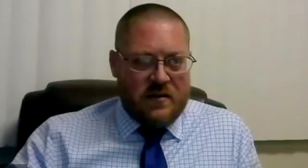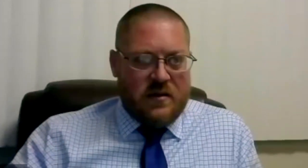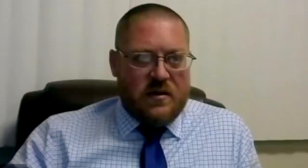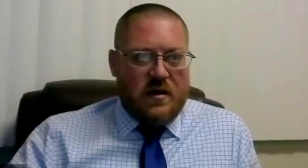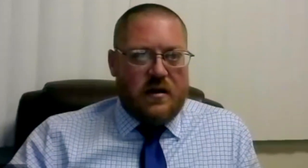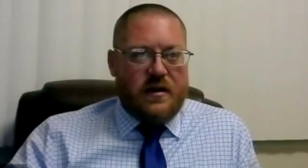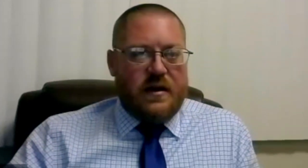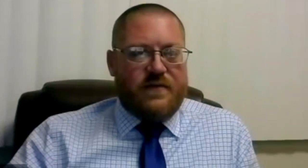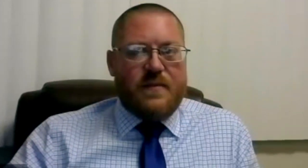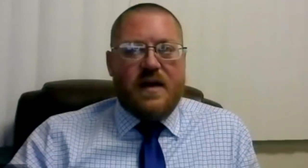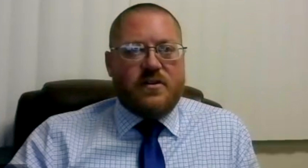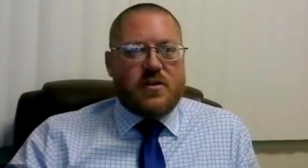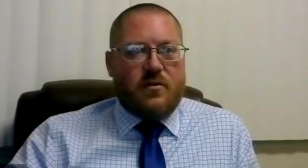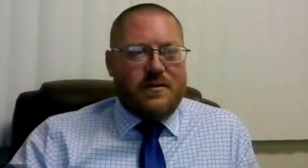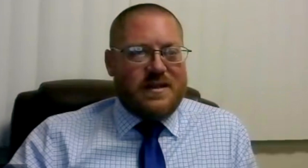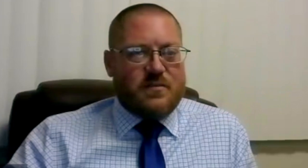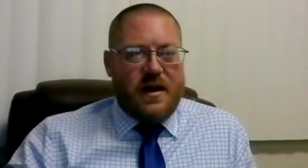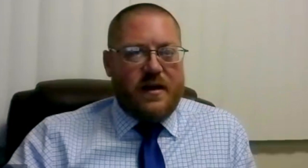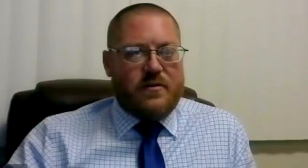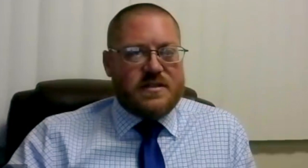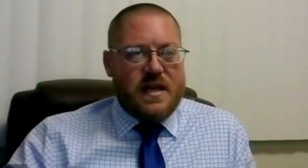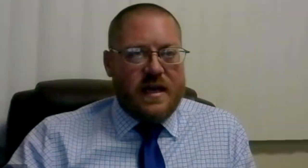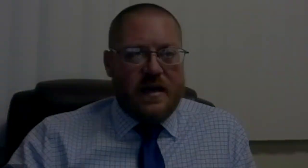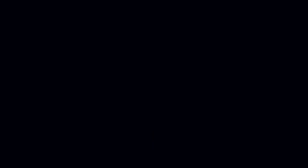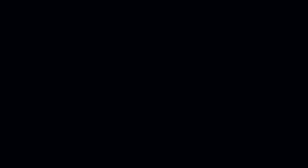if I'm having trouble explaining or seeing it.